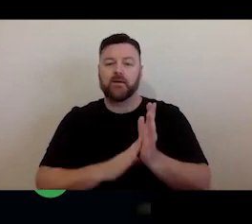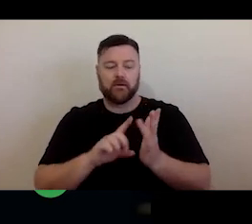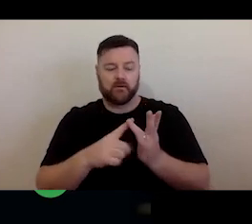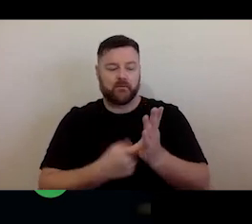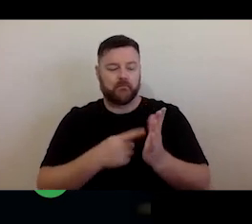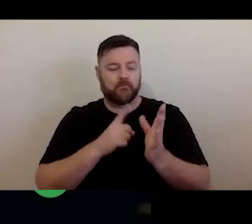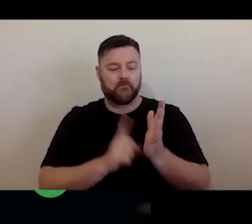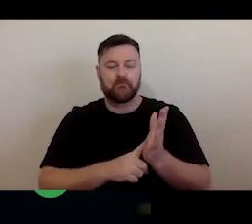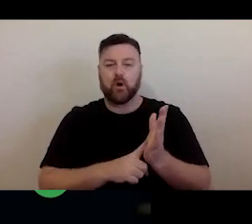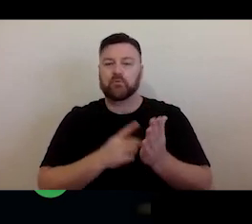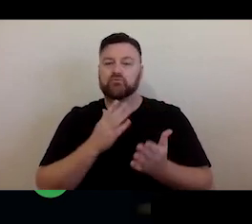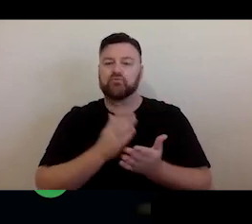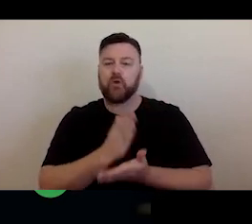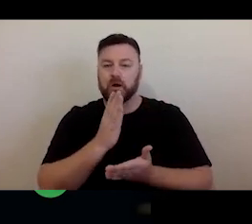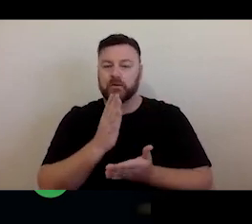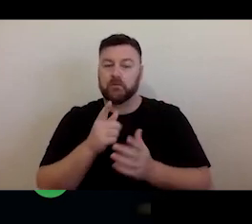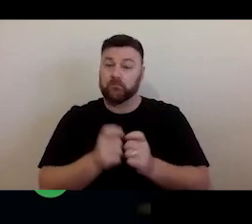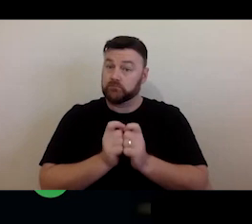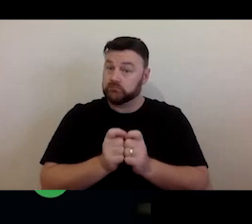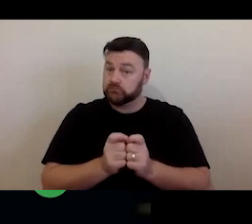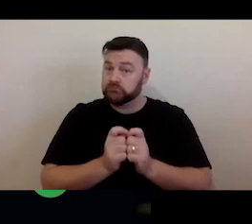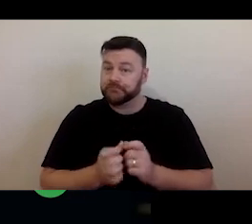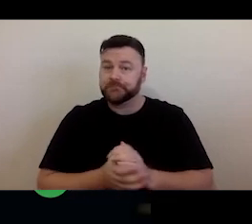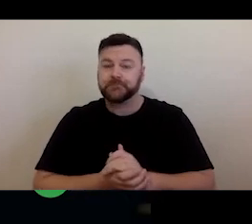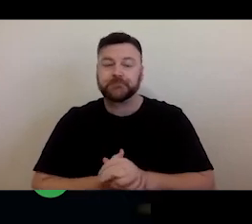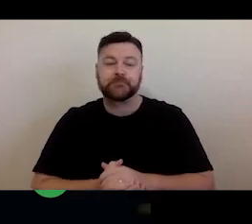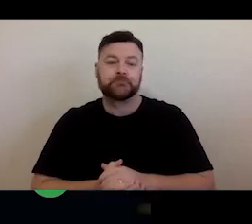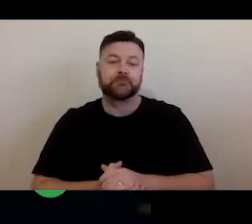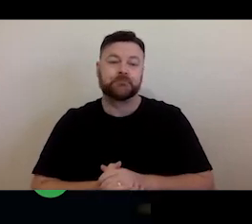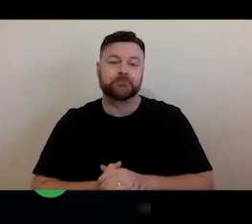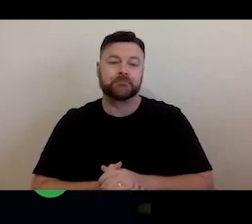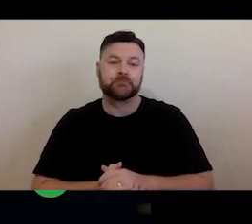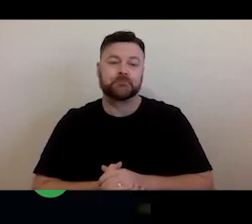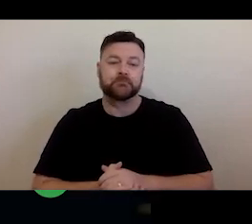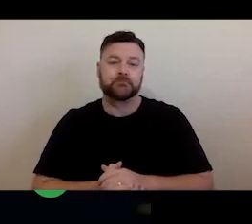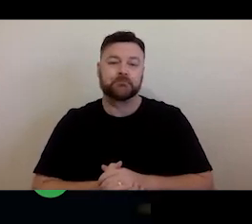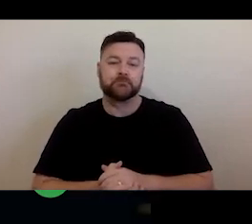very useful and informative.